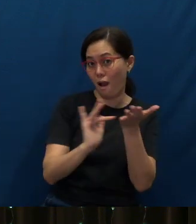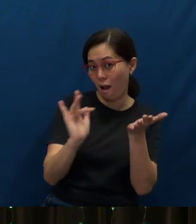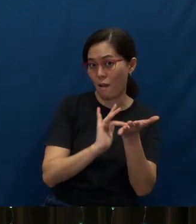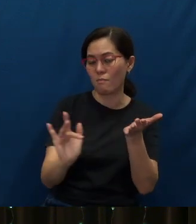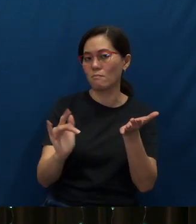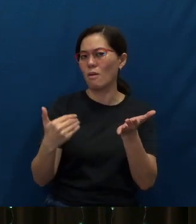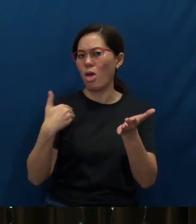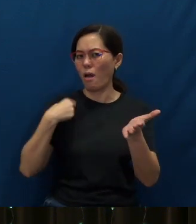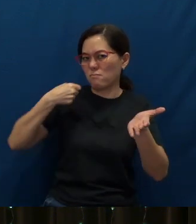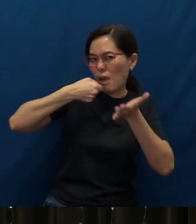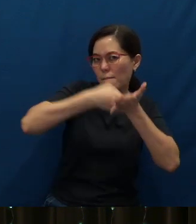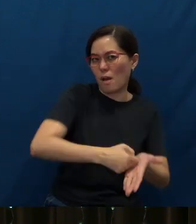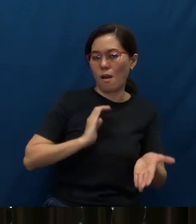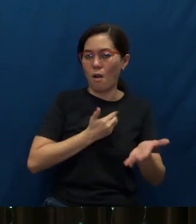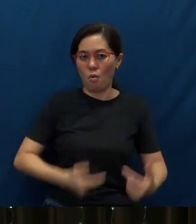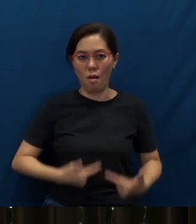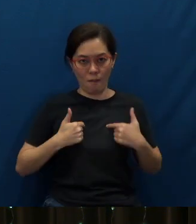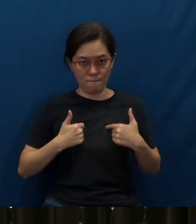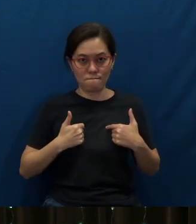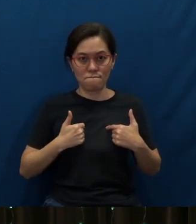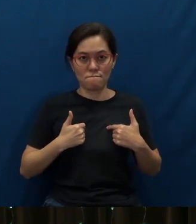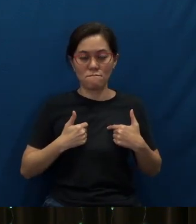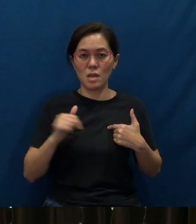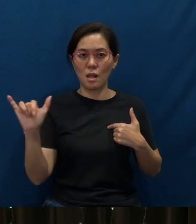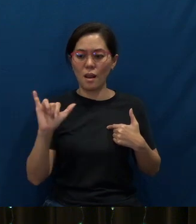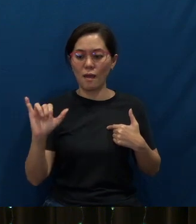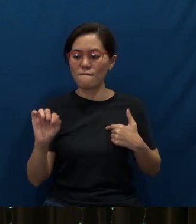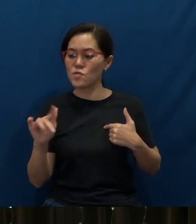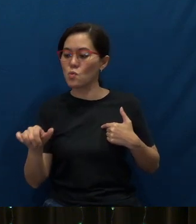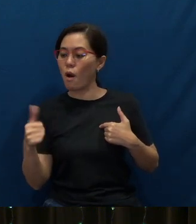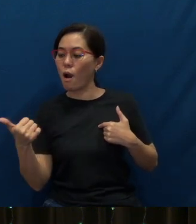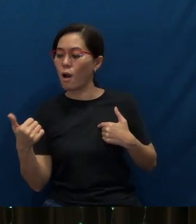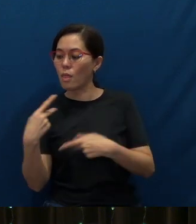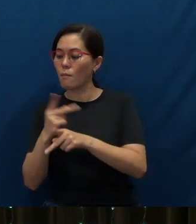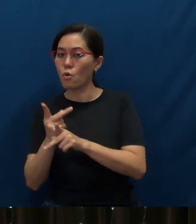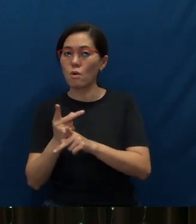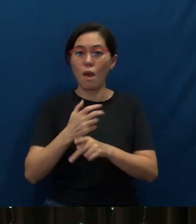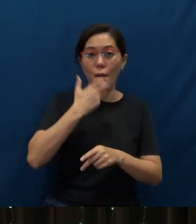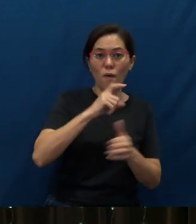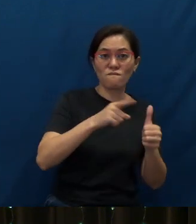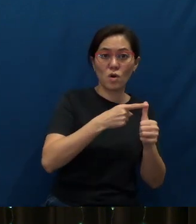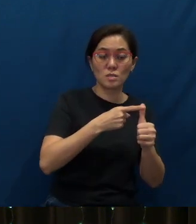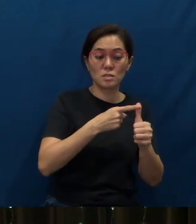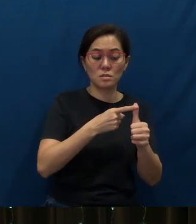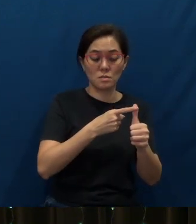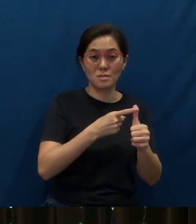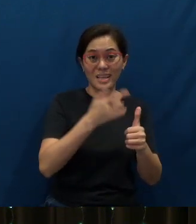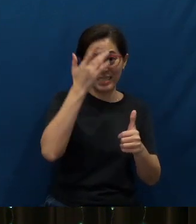have impacted our lives like few products have. I mean, Apple was the first one to come up with a smartphone, you know.